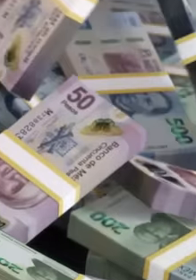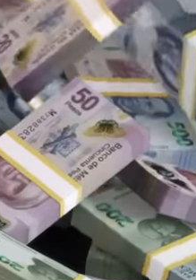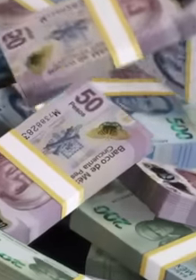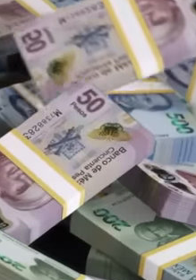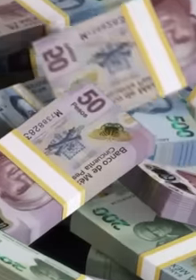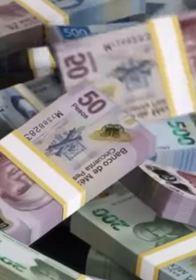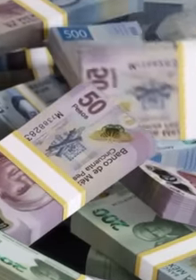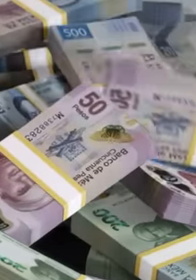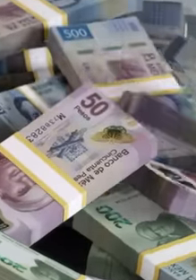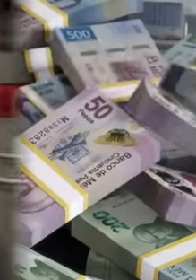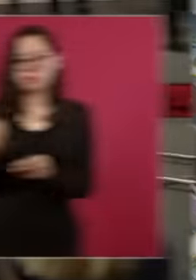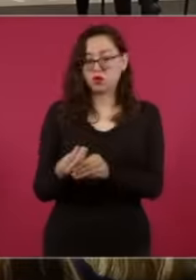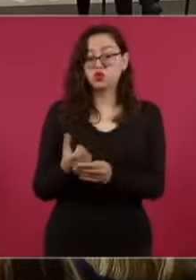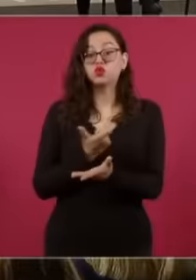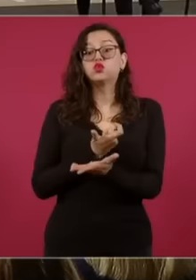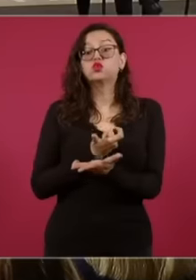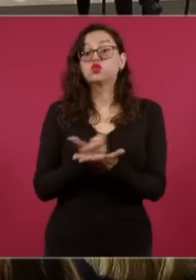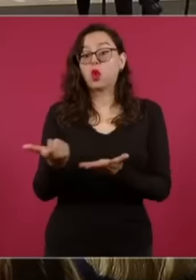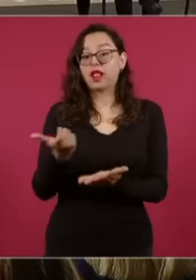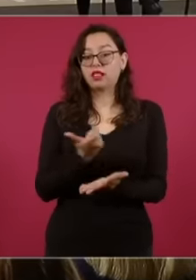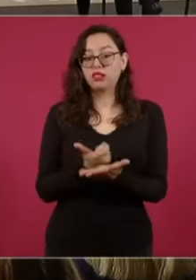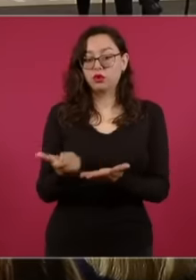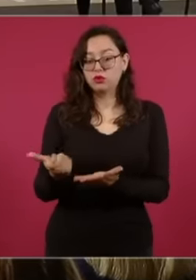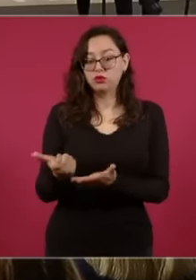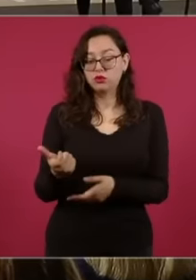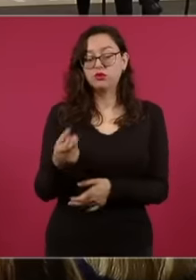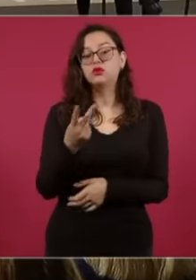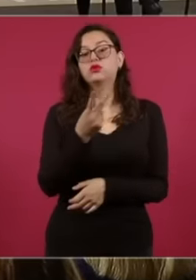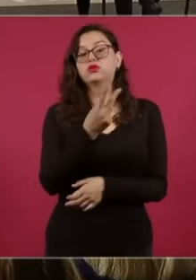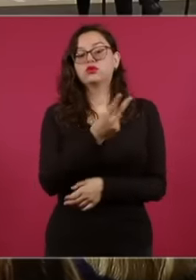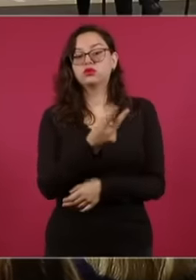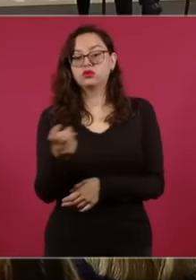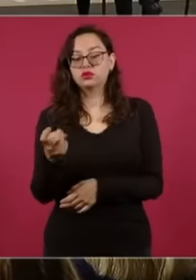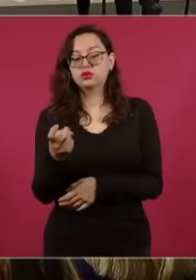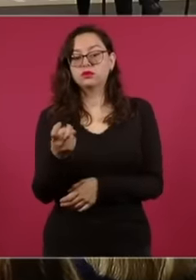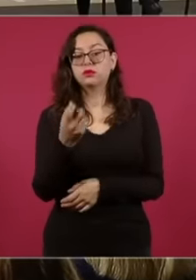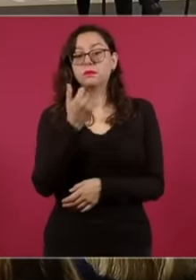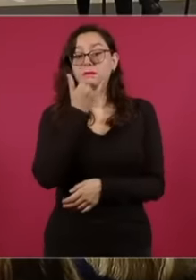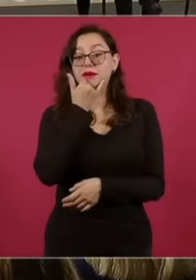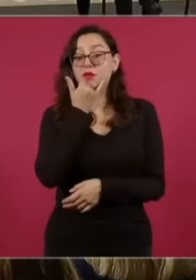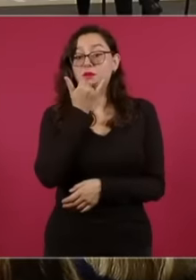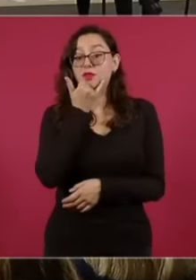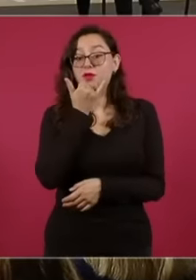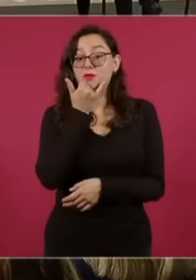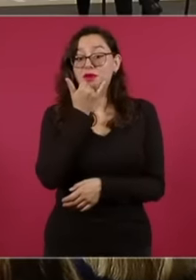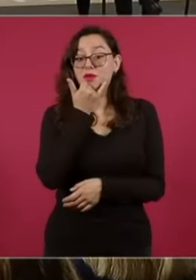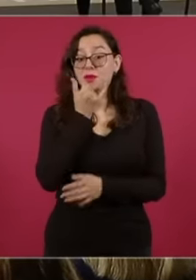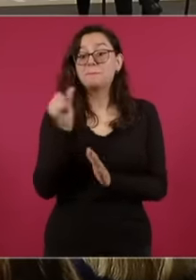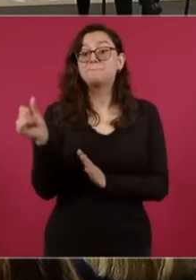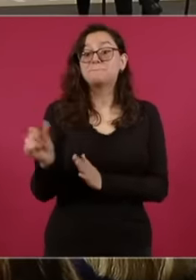today at the press conference, President López Obrador revealed the million-dollar payment that